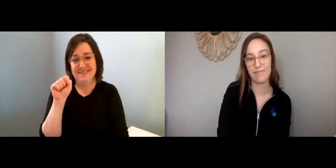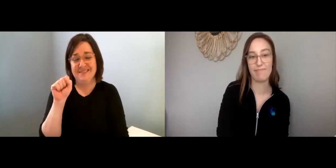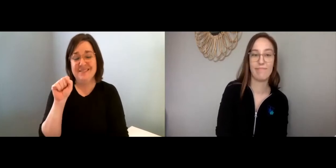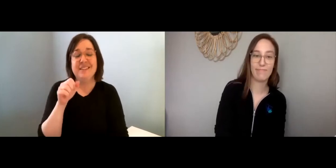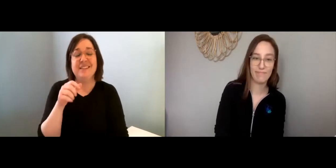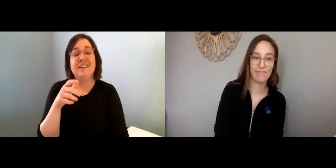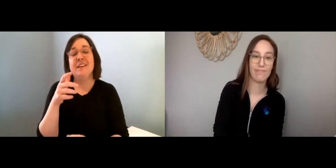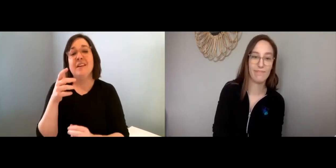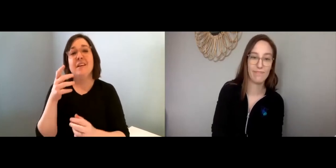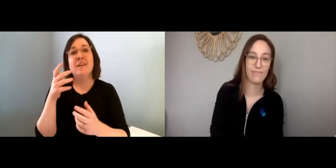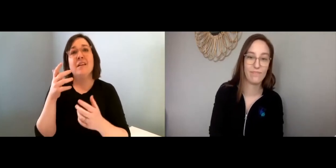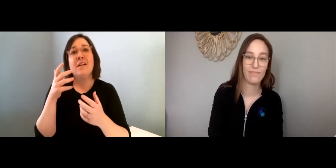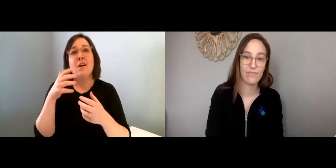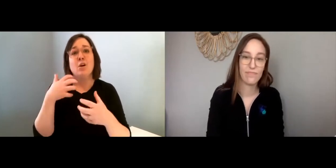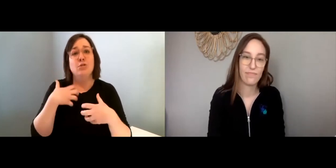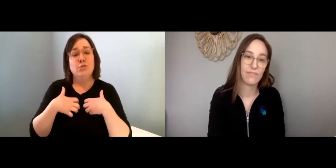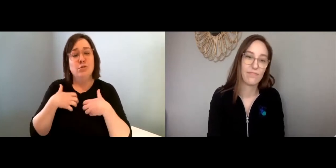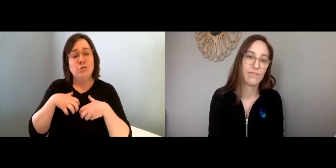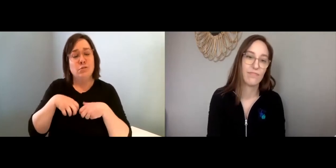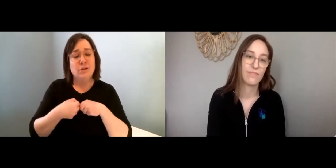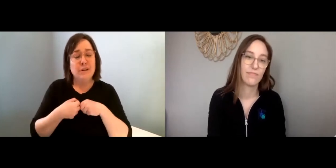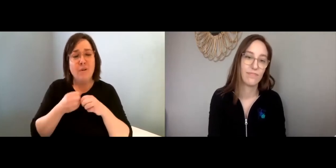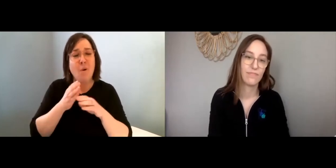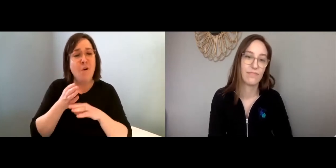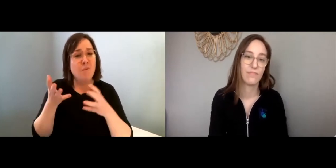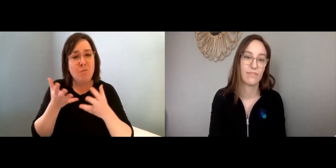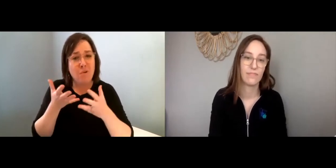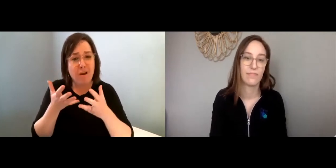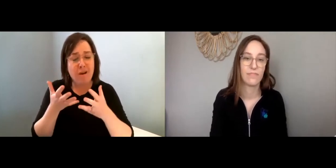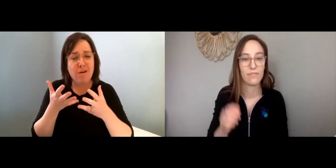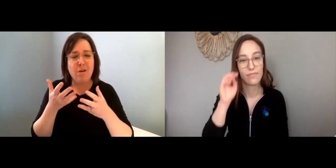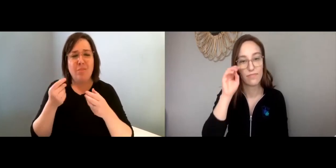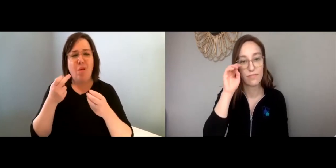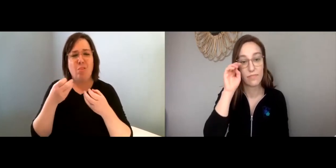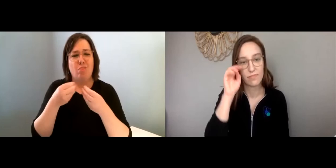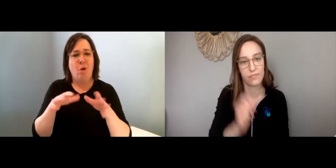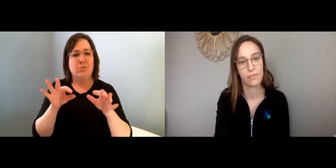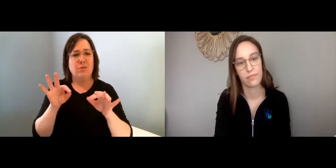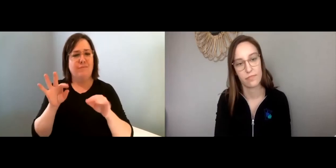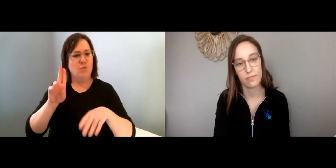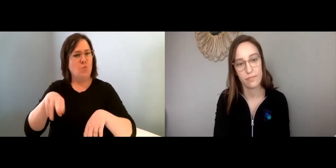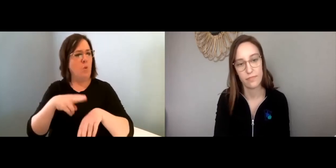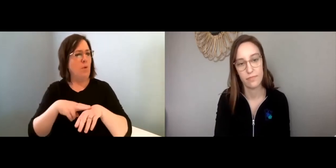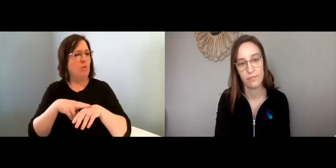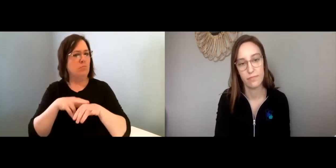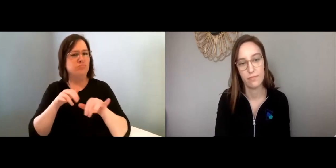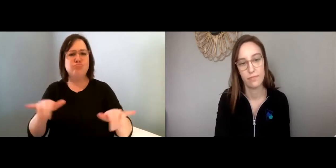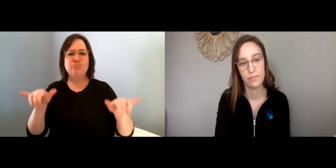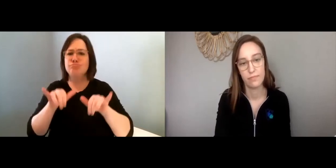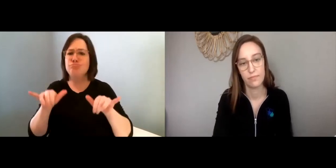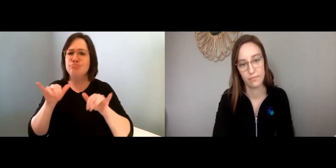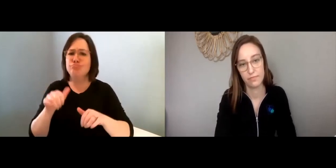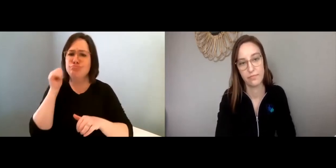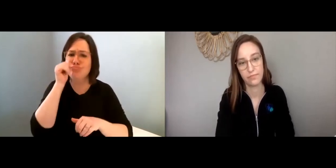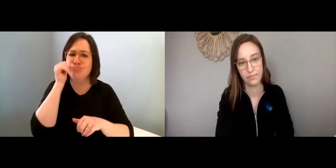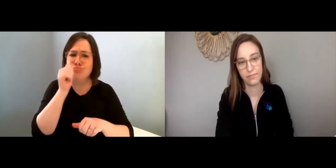Lisa: Yes. Grief is over the loss of normalcy,